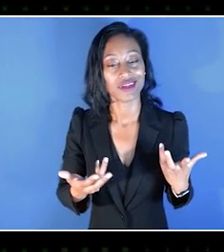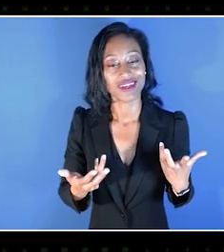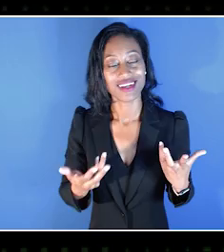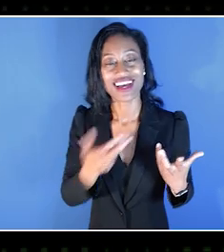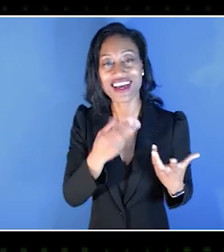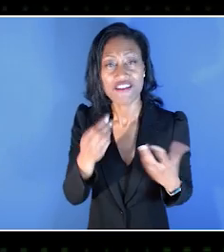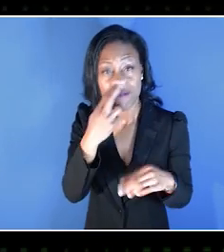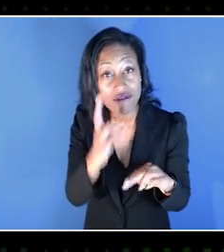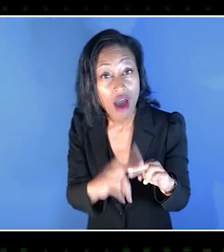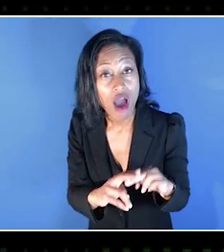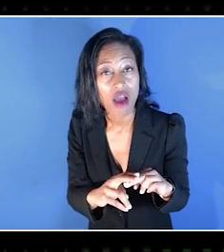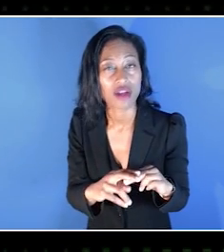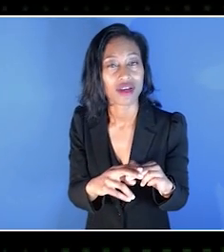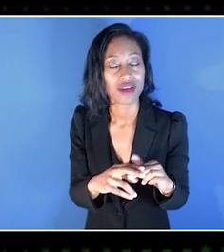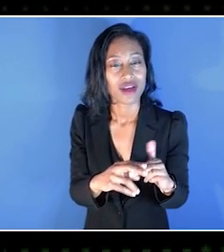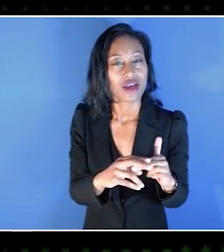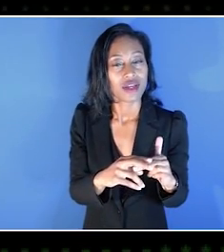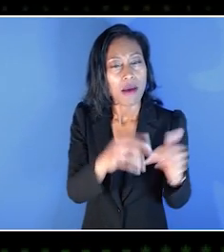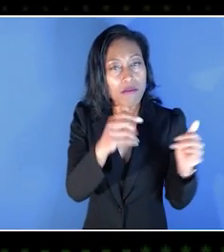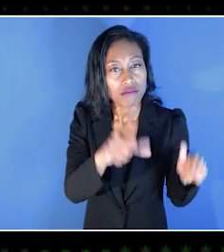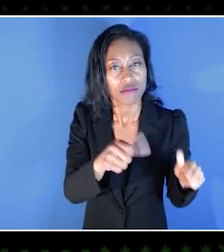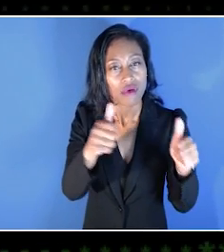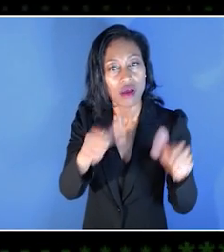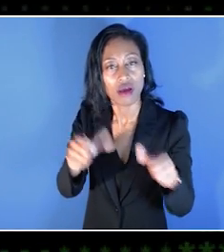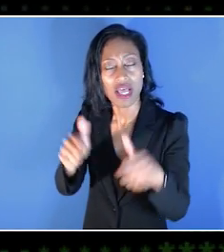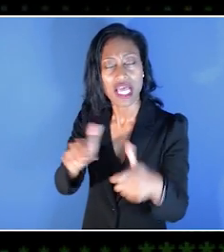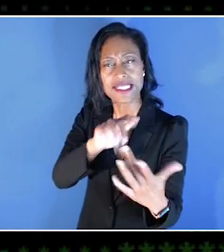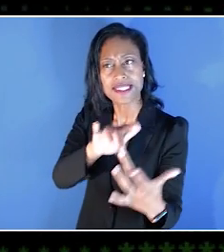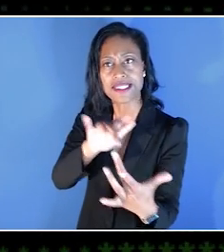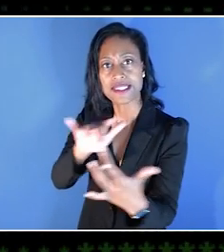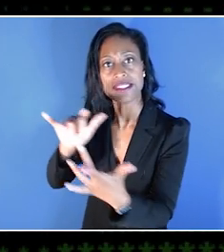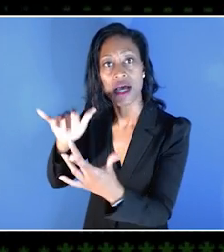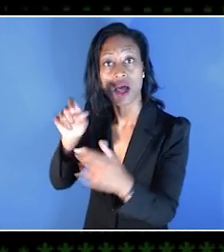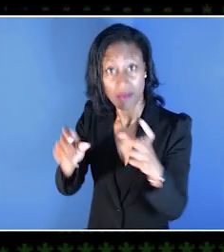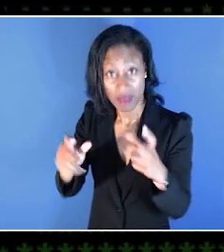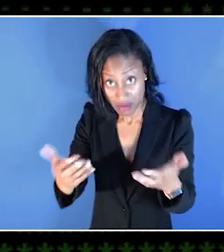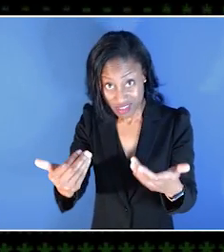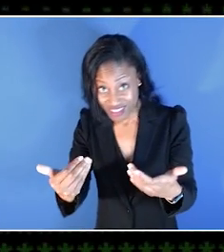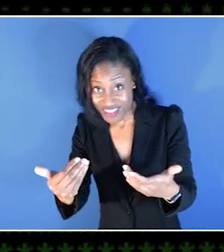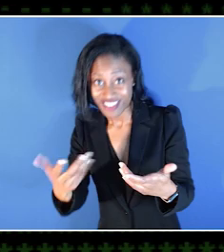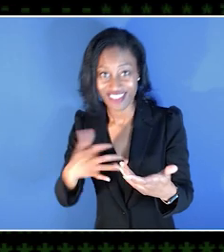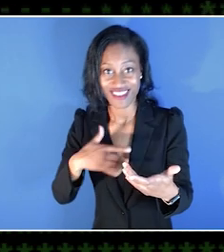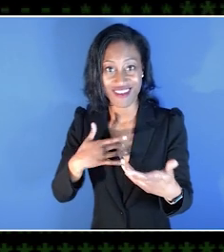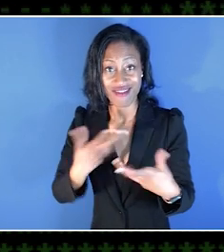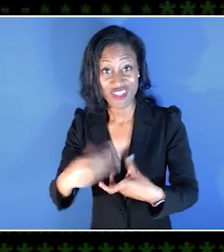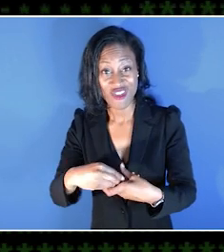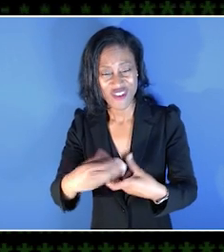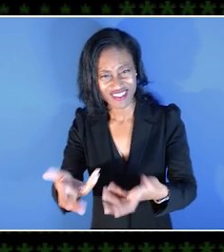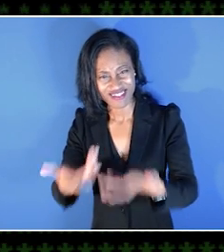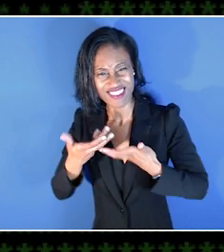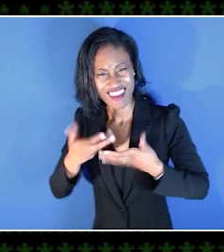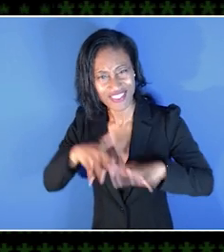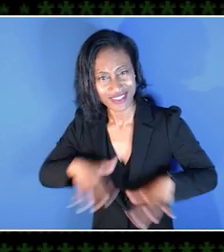and I'm posting things that are fun and reaching out to others and making sure that they also feel included in that space.